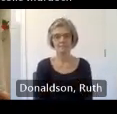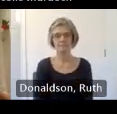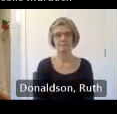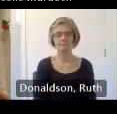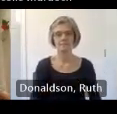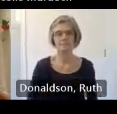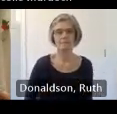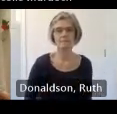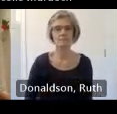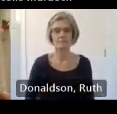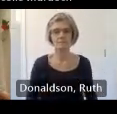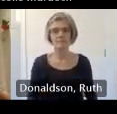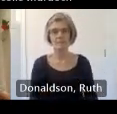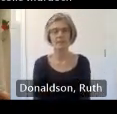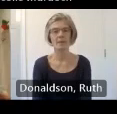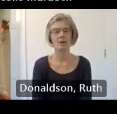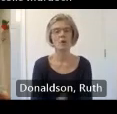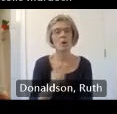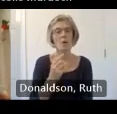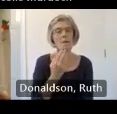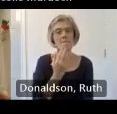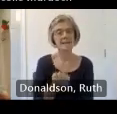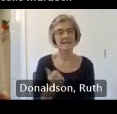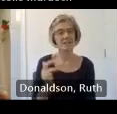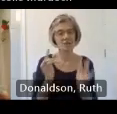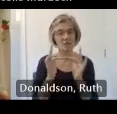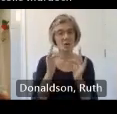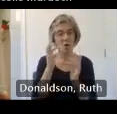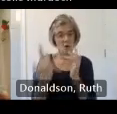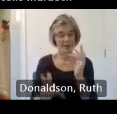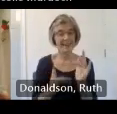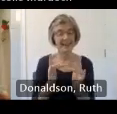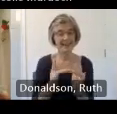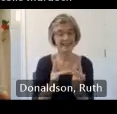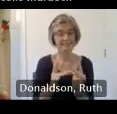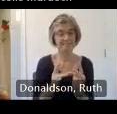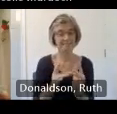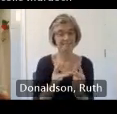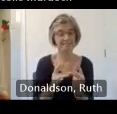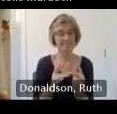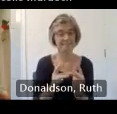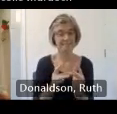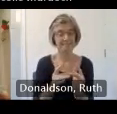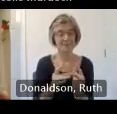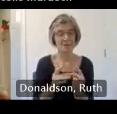you are not speaking or a BSL interpreter and it would be great if you could please turn your